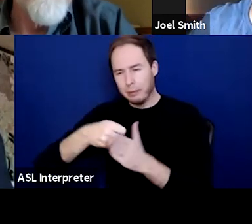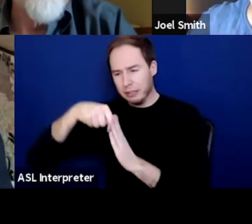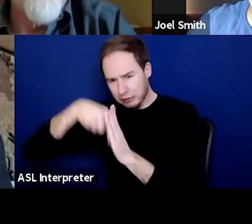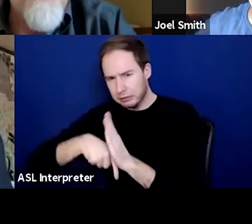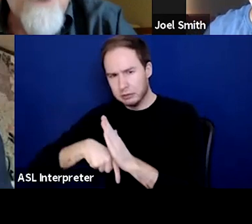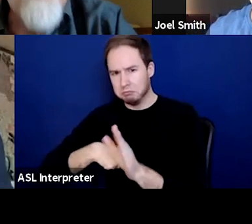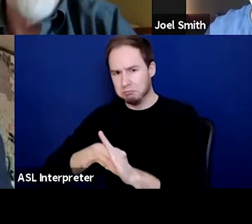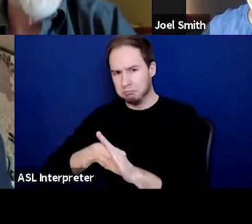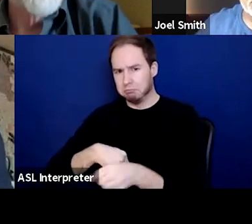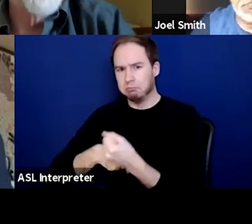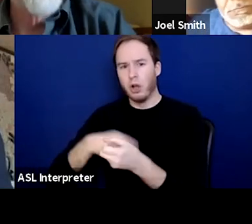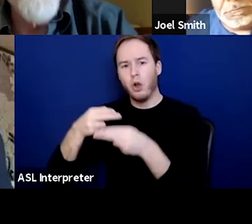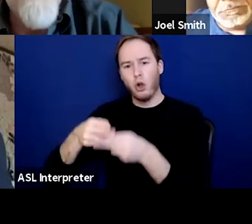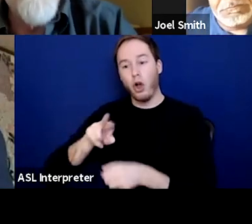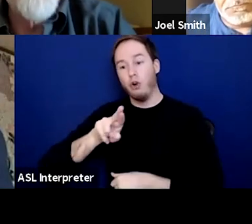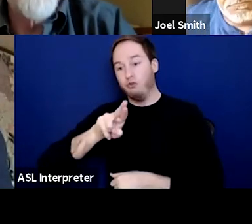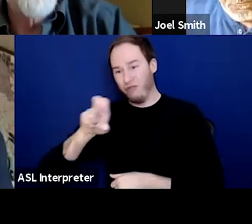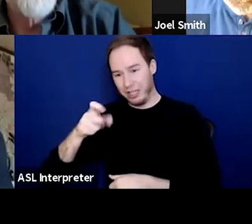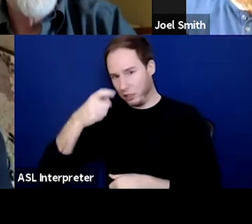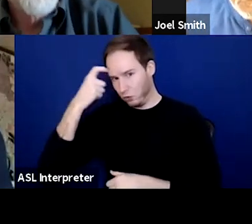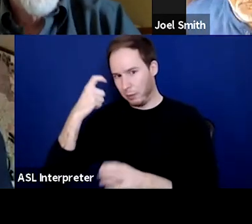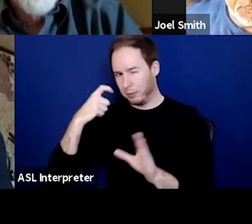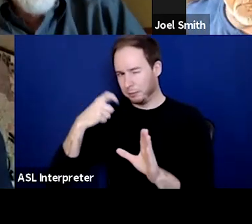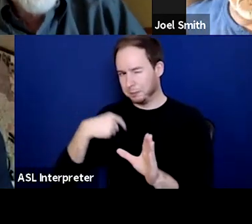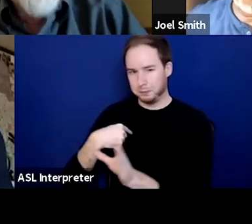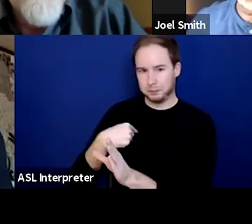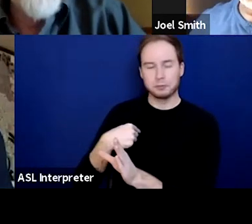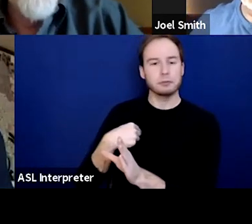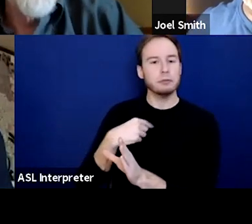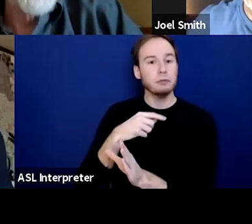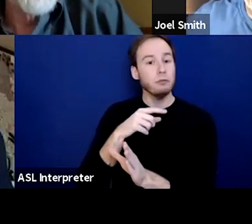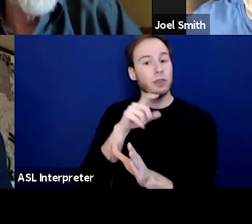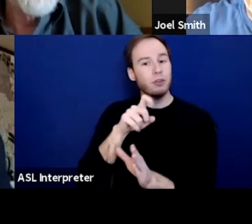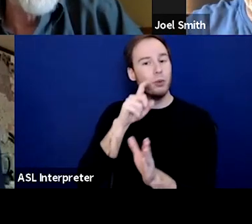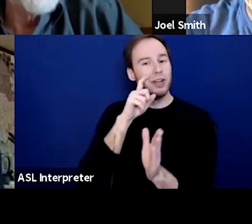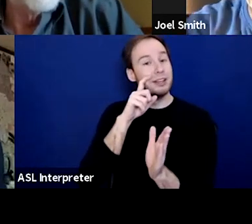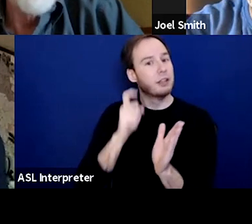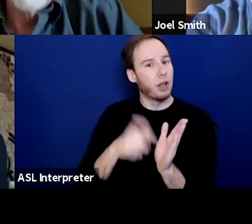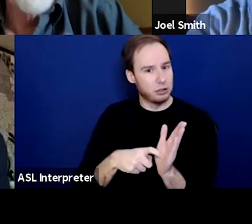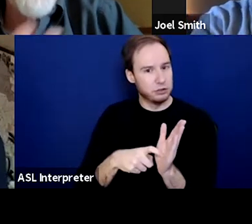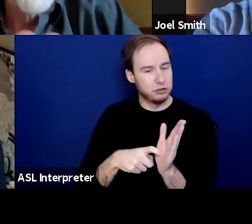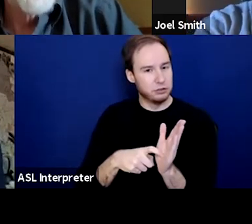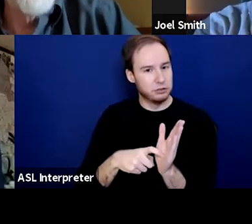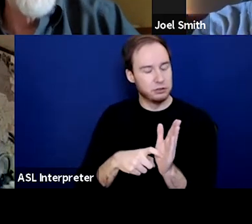That would be re-traumatizing. But we are needing to acknowledge it and make some sort of statement